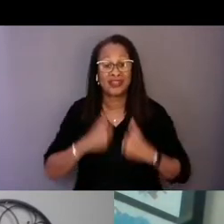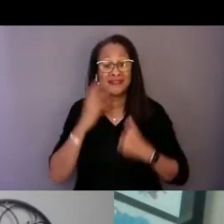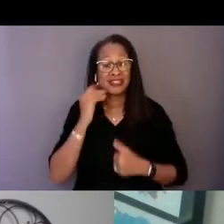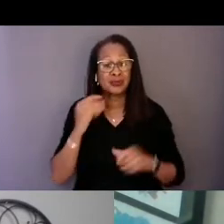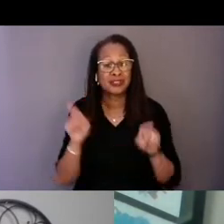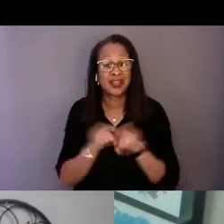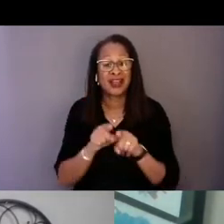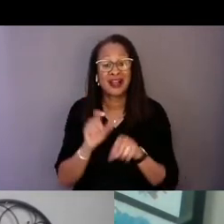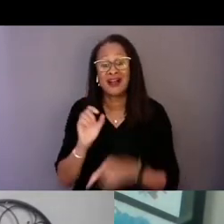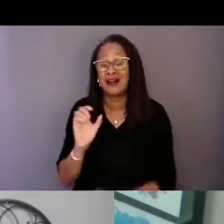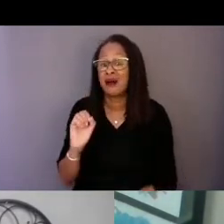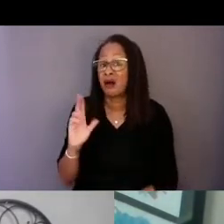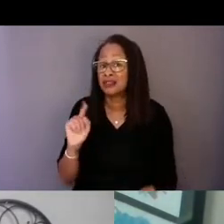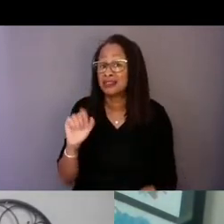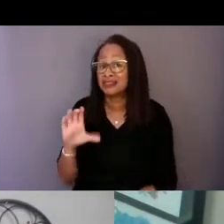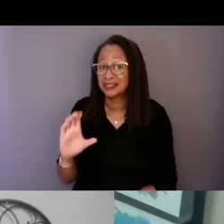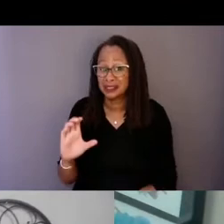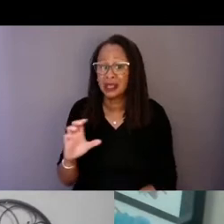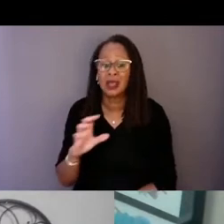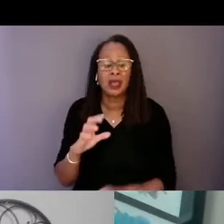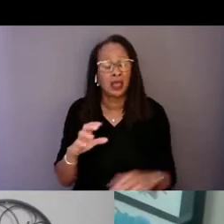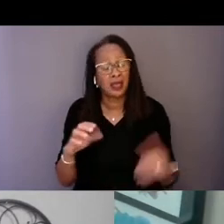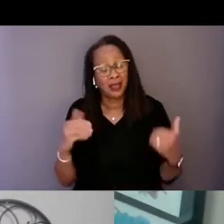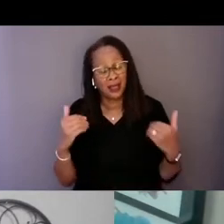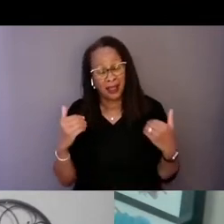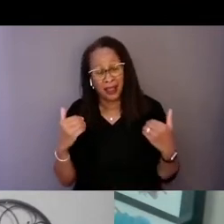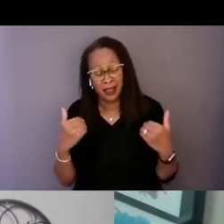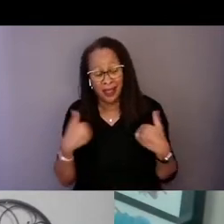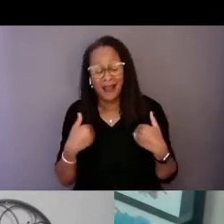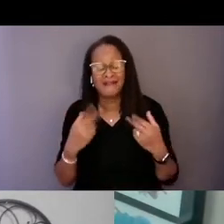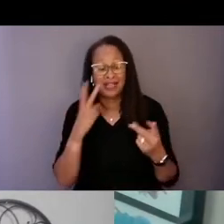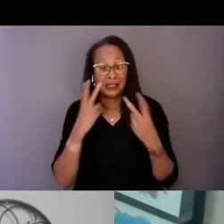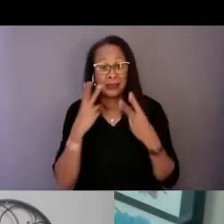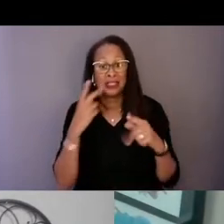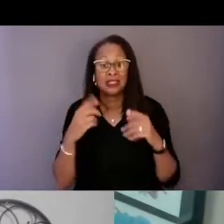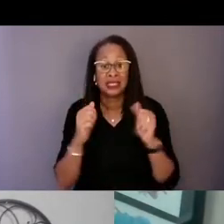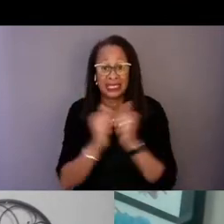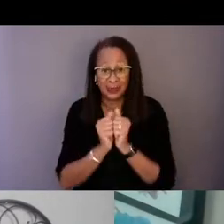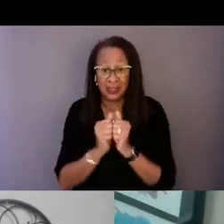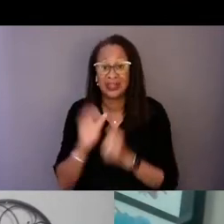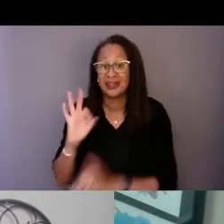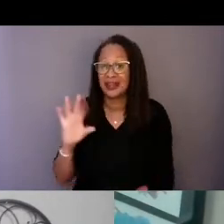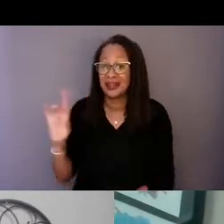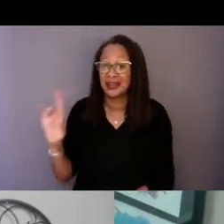are visible in 988. I really thank you for your time. This has been amazing to hear from you